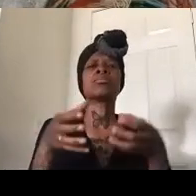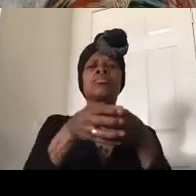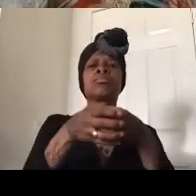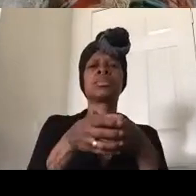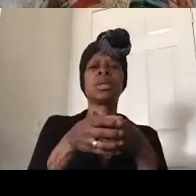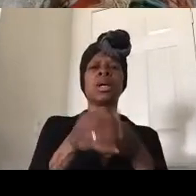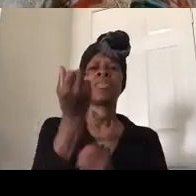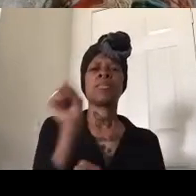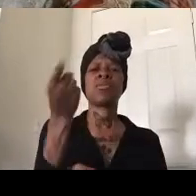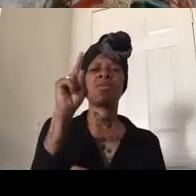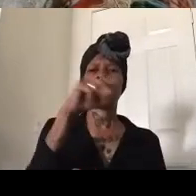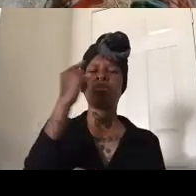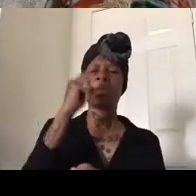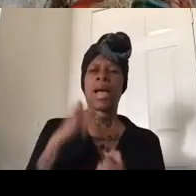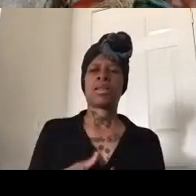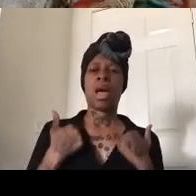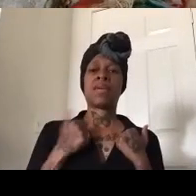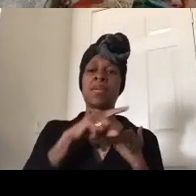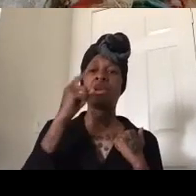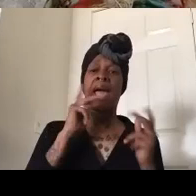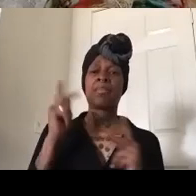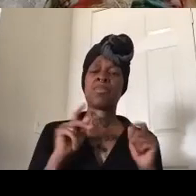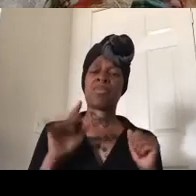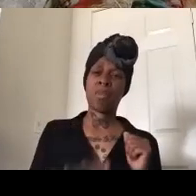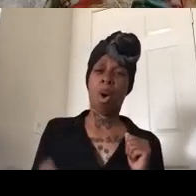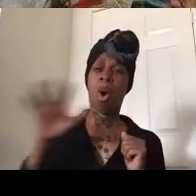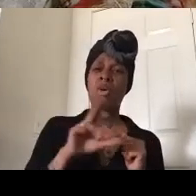people all around the country who were committed to doing the work of